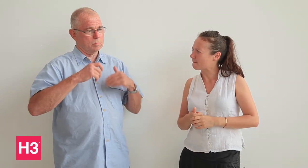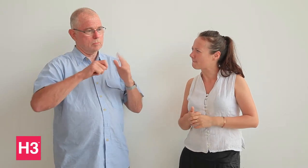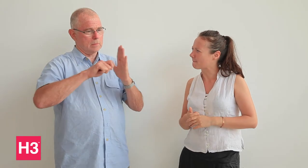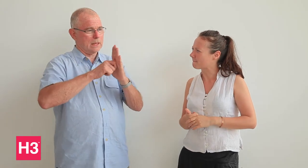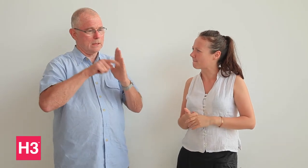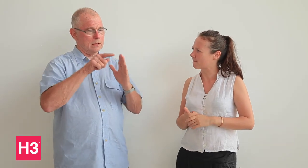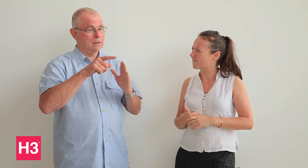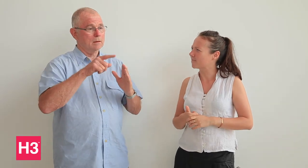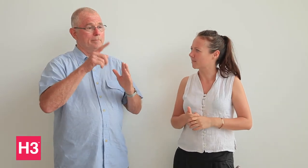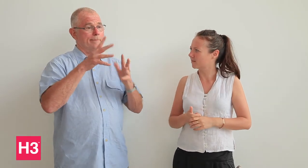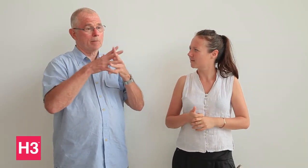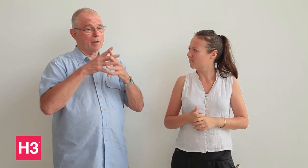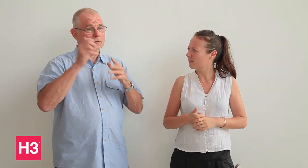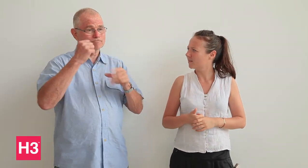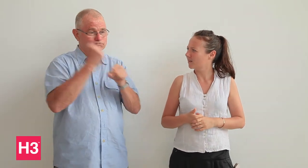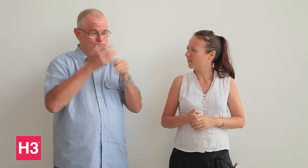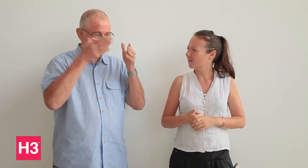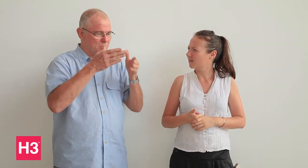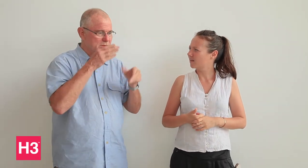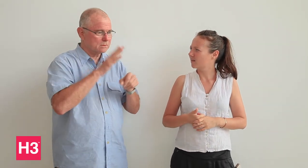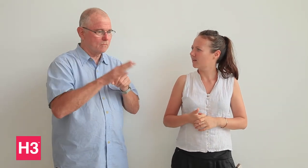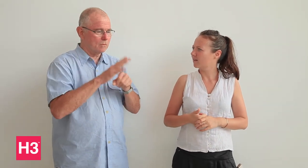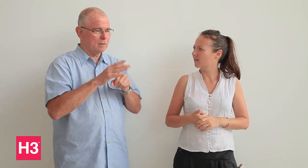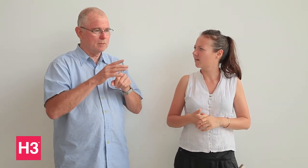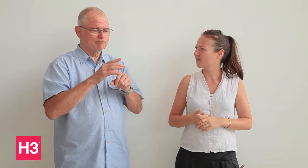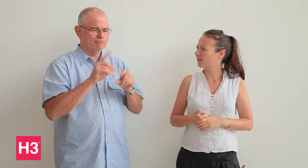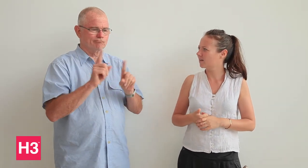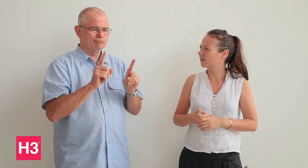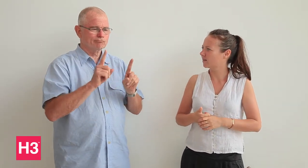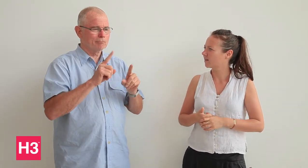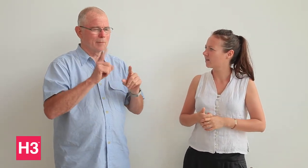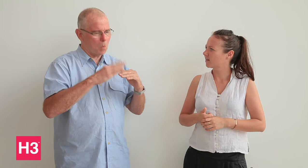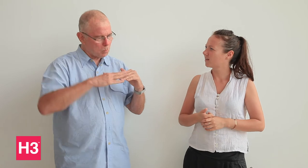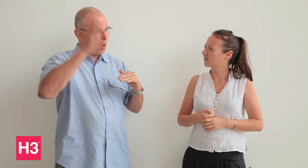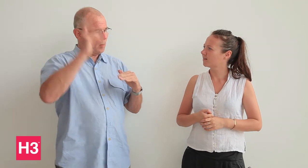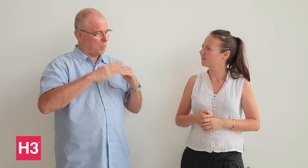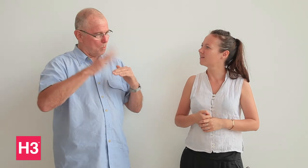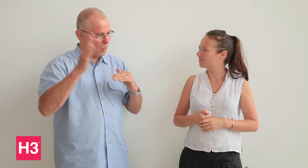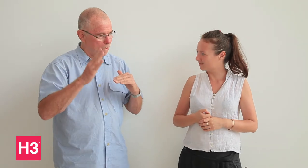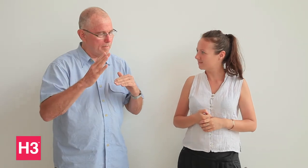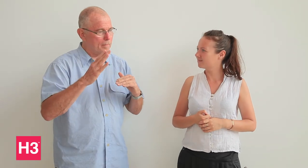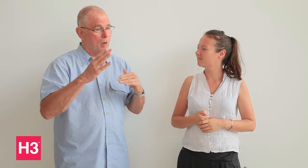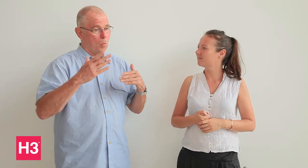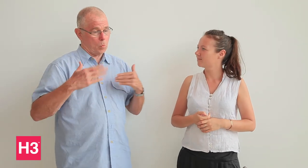Our youth is the key. USA does not focus enough on our youth, we need more support. Young athletes have to find support